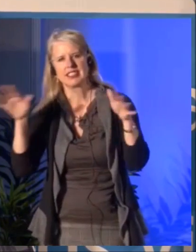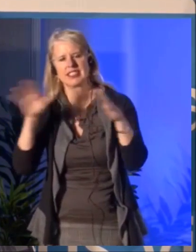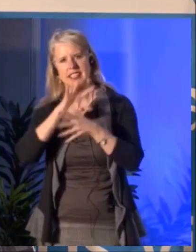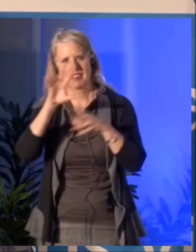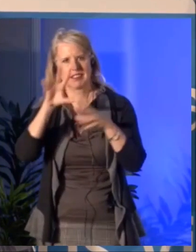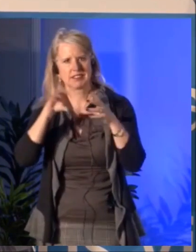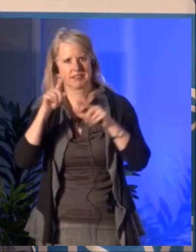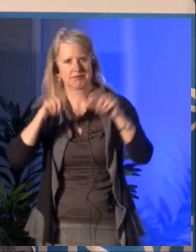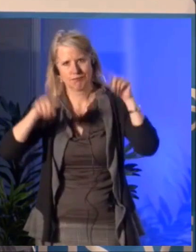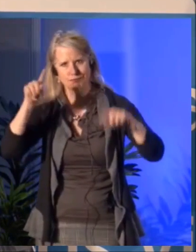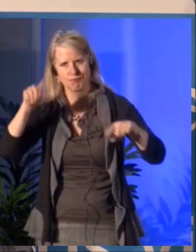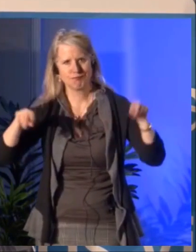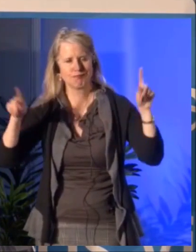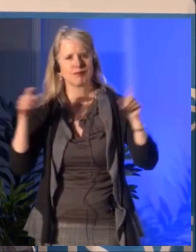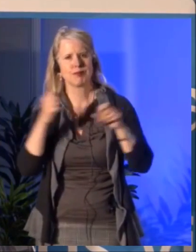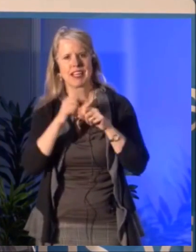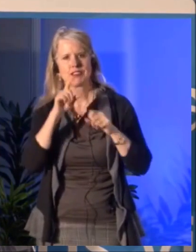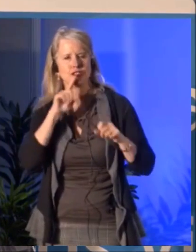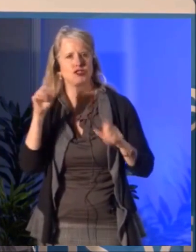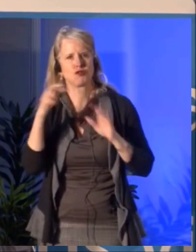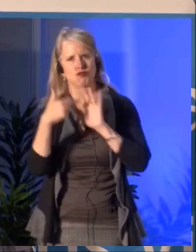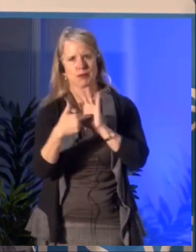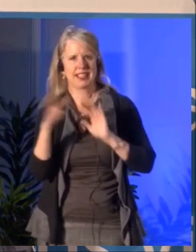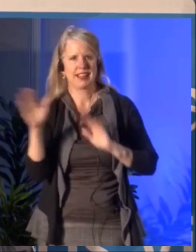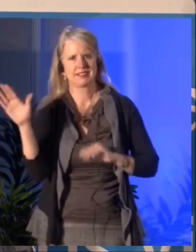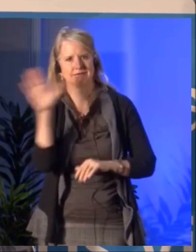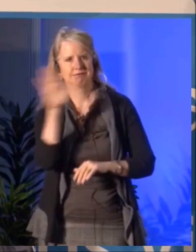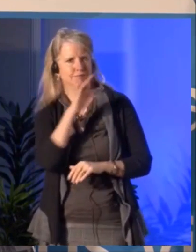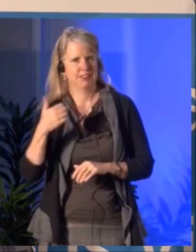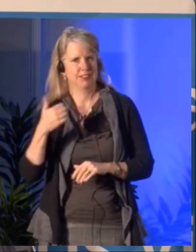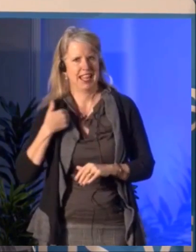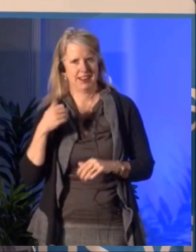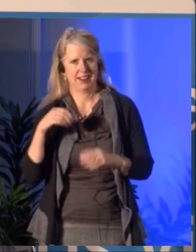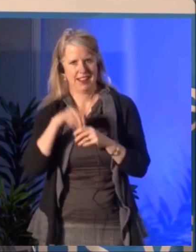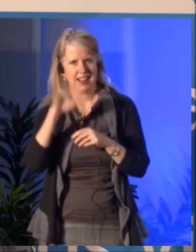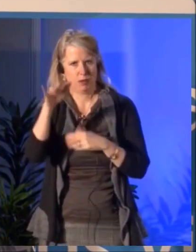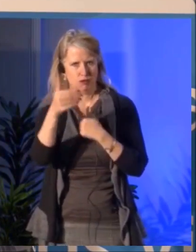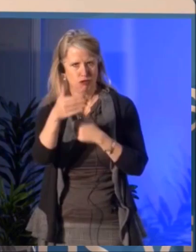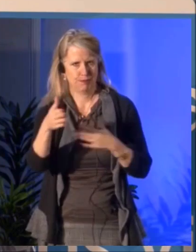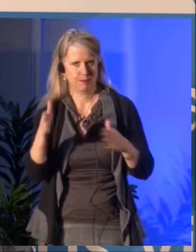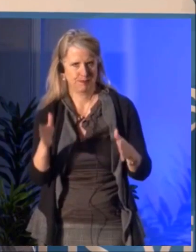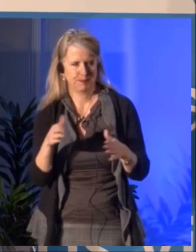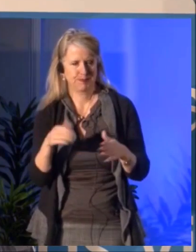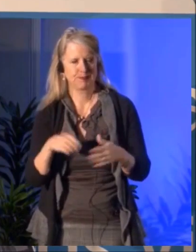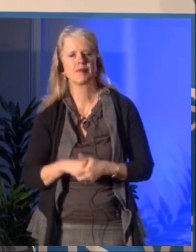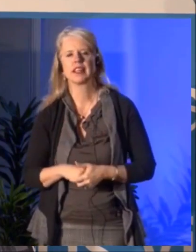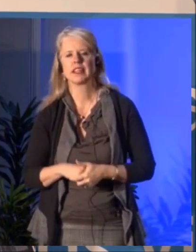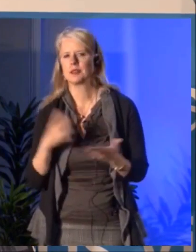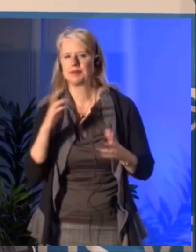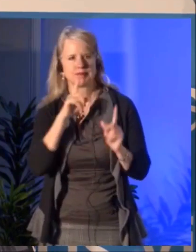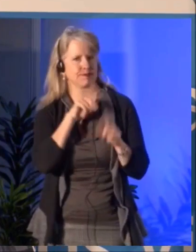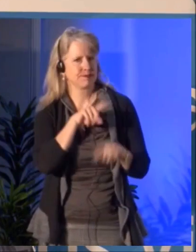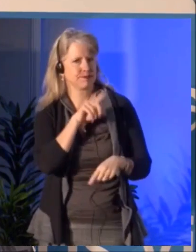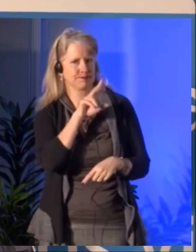because we have a limited capacity and the big challenge for us was to make sure that from the outside anyone